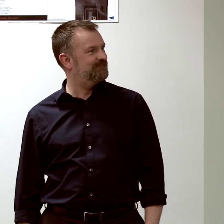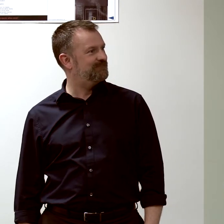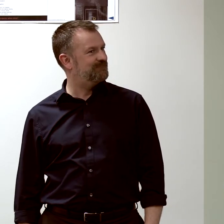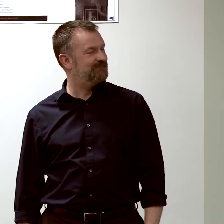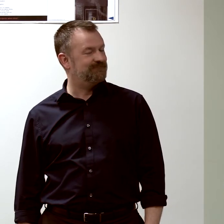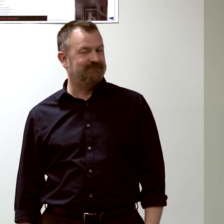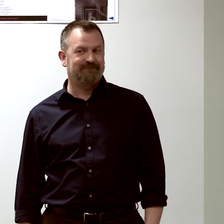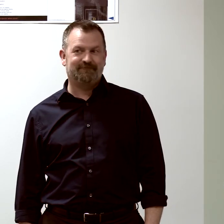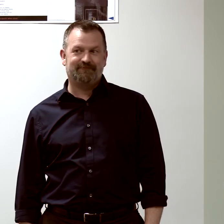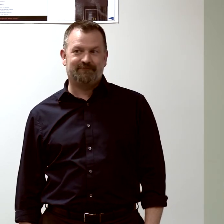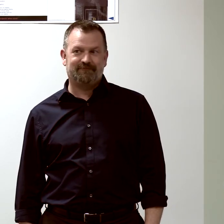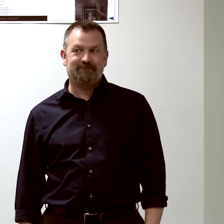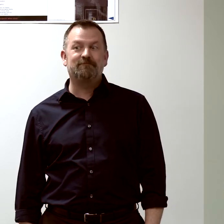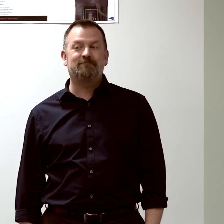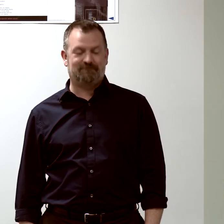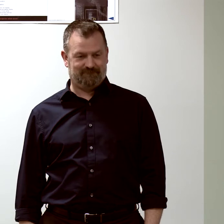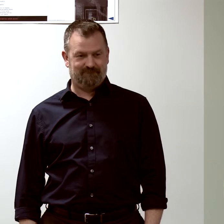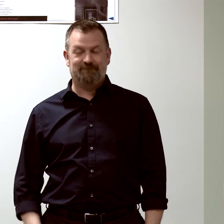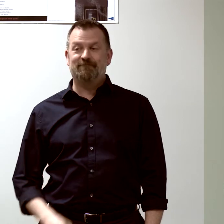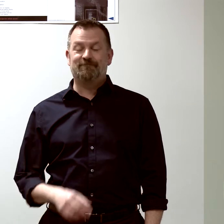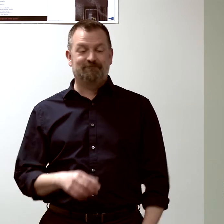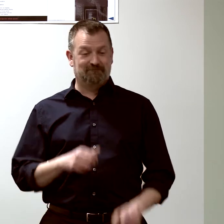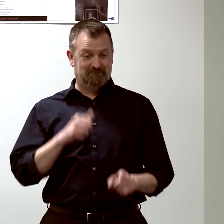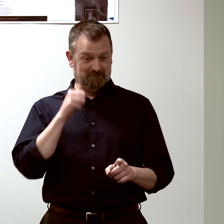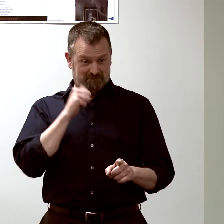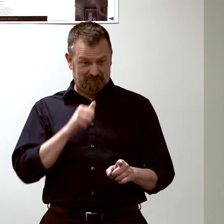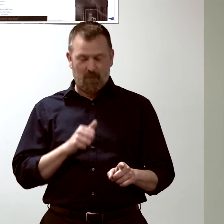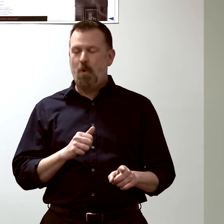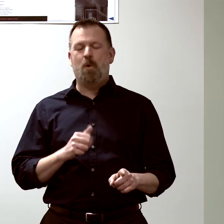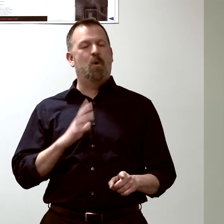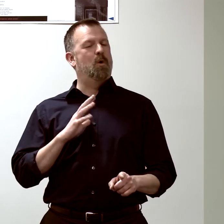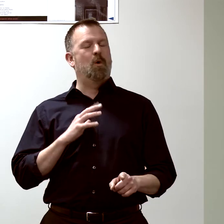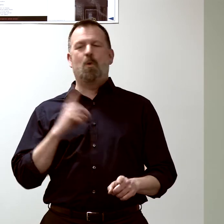and she is one of the best technicians I have ever had...